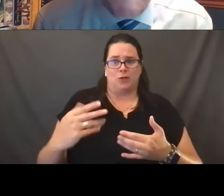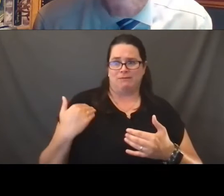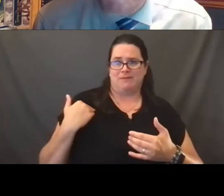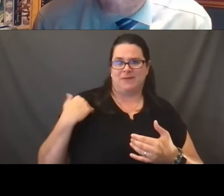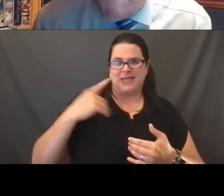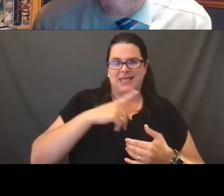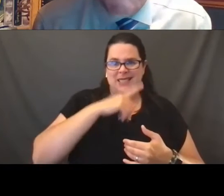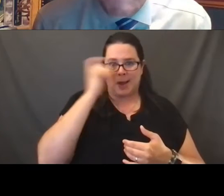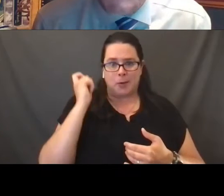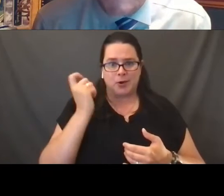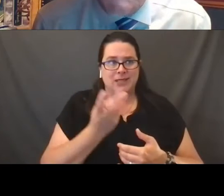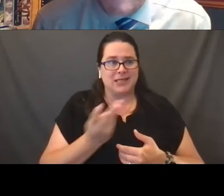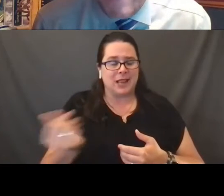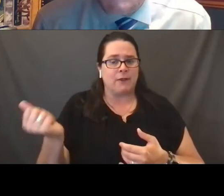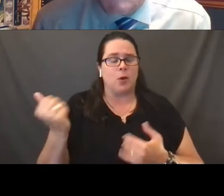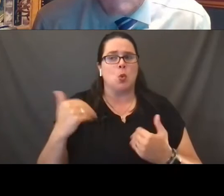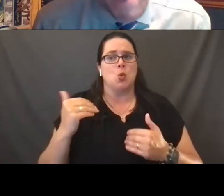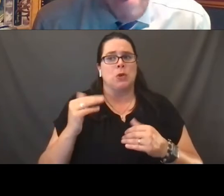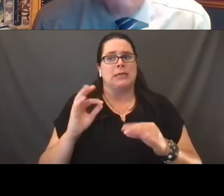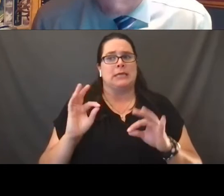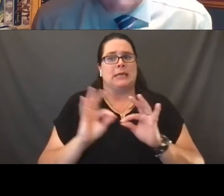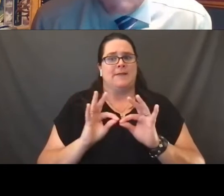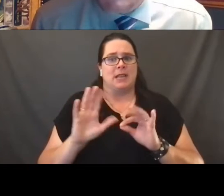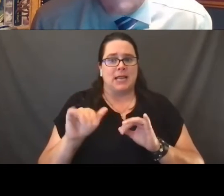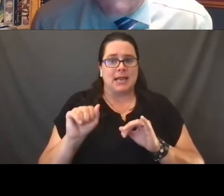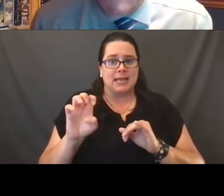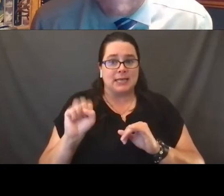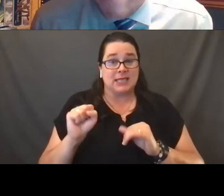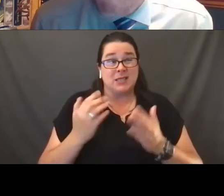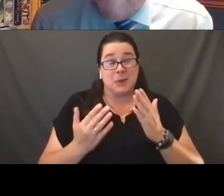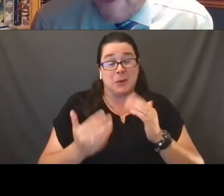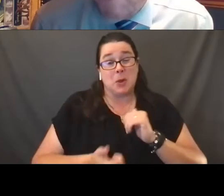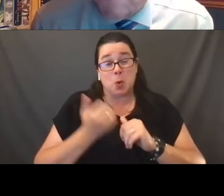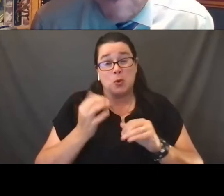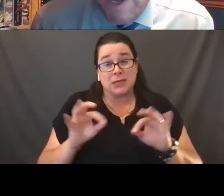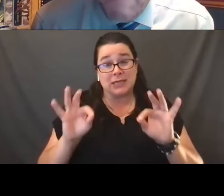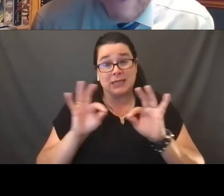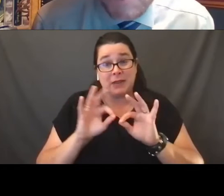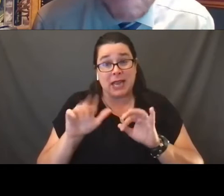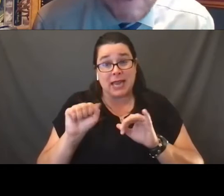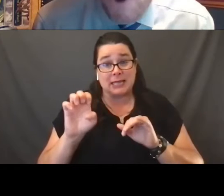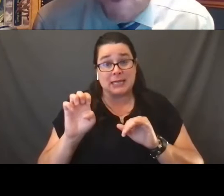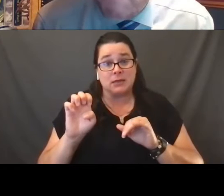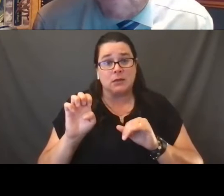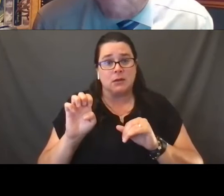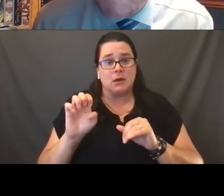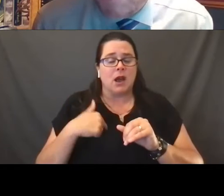in a number of very, very significant cases, perhaps the most significant of them, which I suspect all of you know,